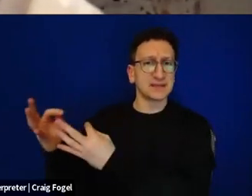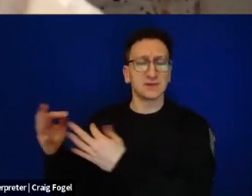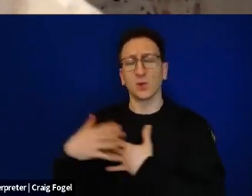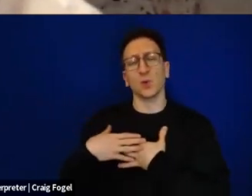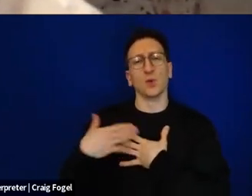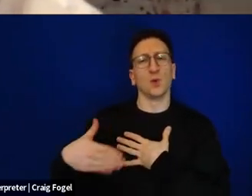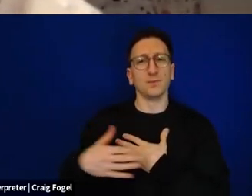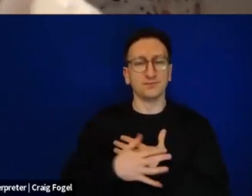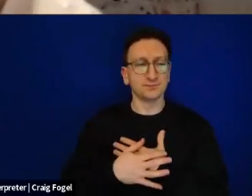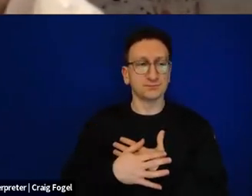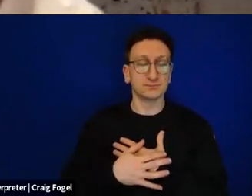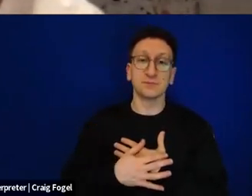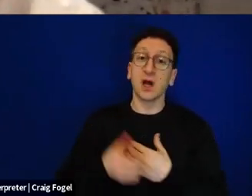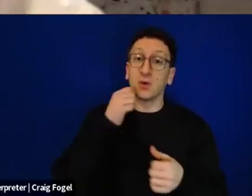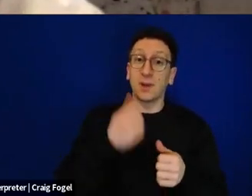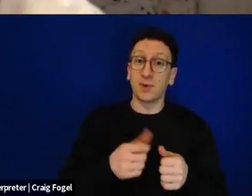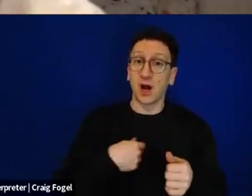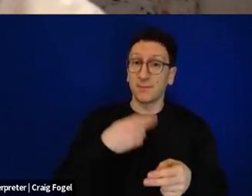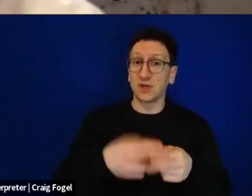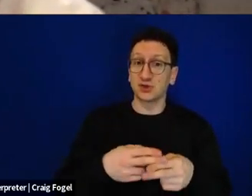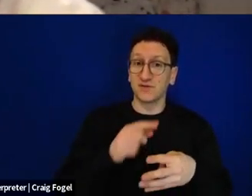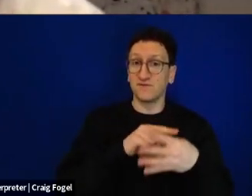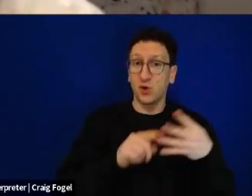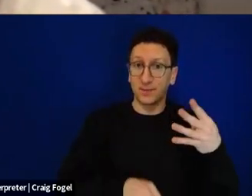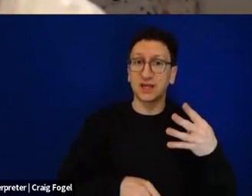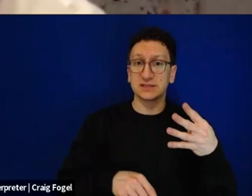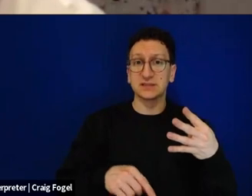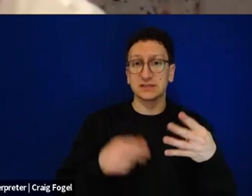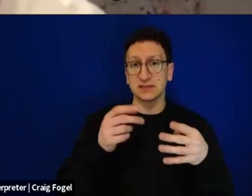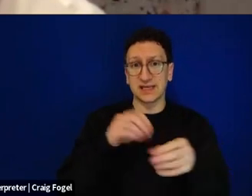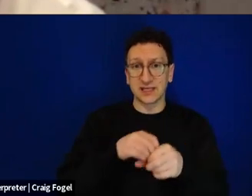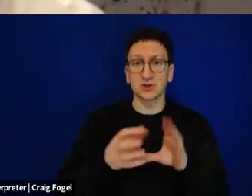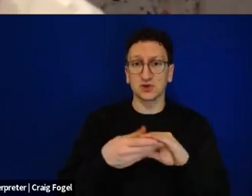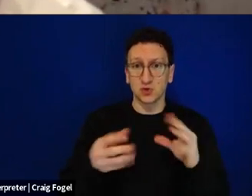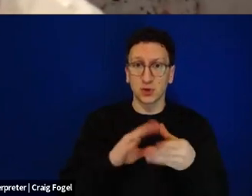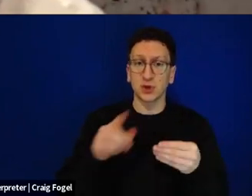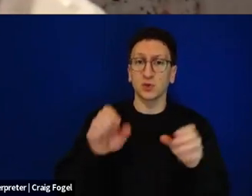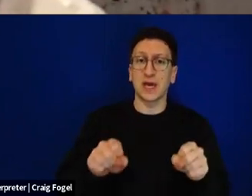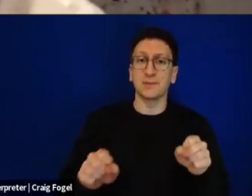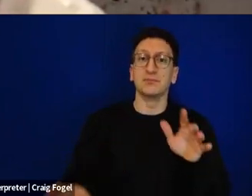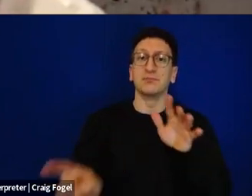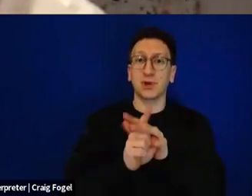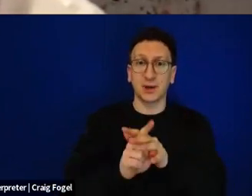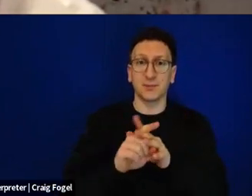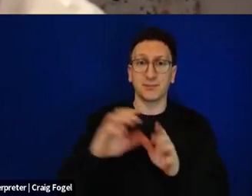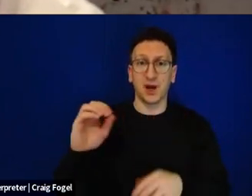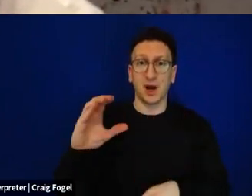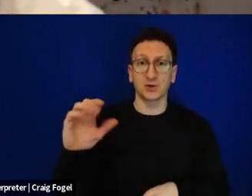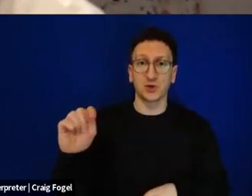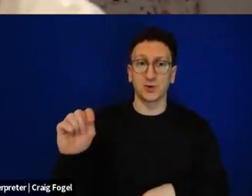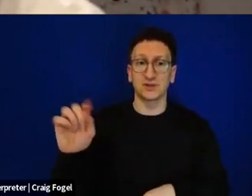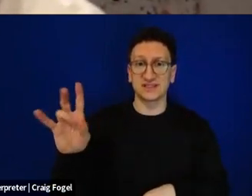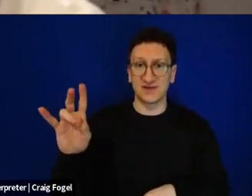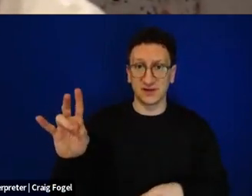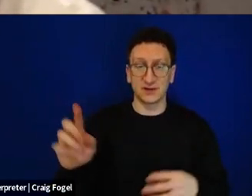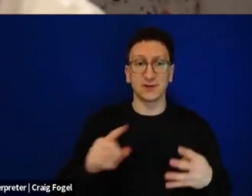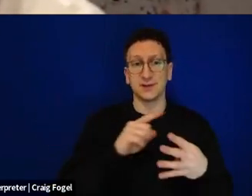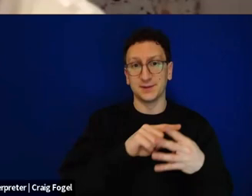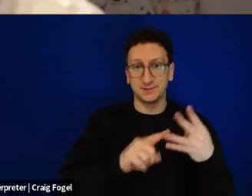want to address October 7th in the Haggadah. Ma Nishtanan. Omdim aleinu l'chaloteinu. Shefoch